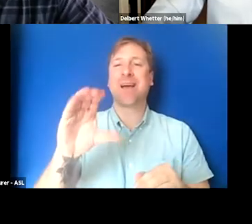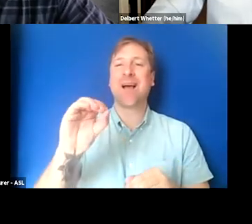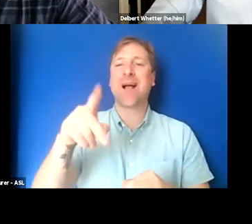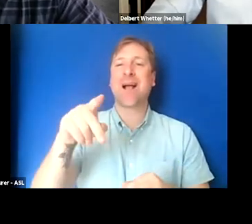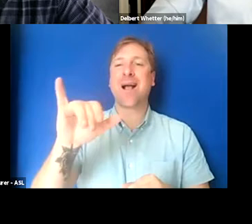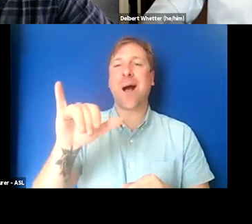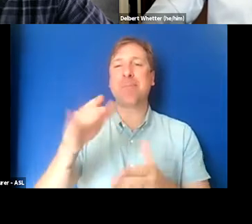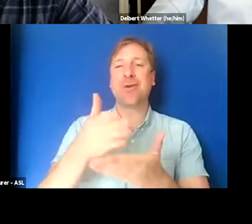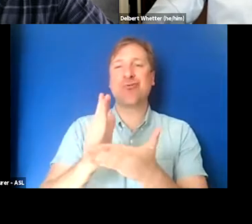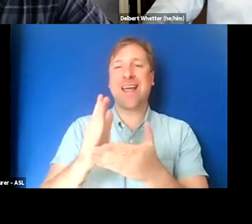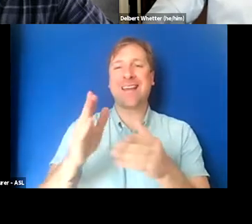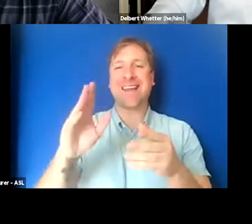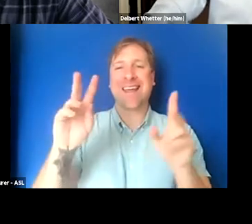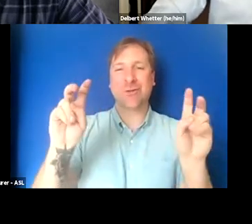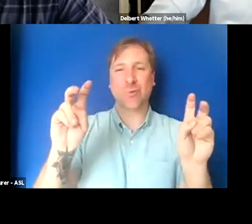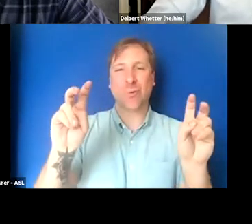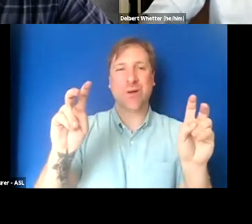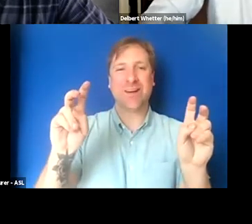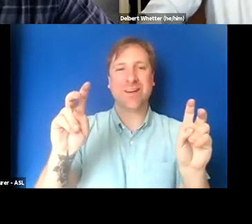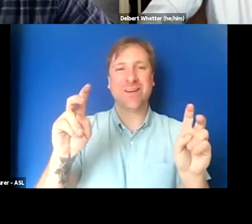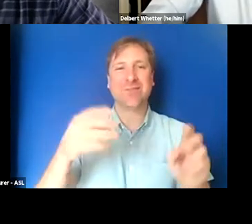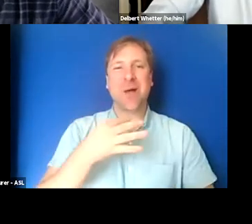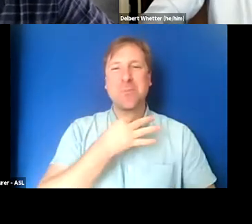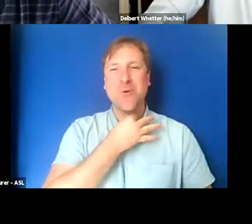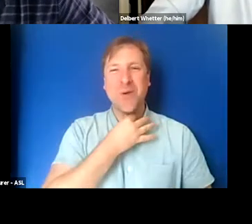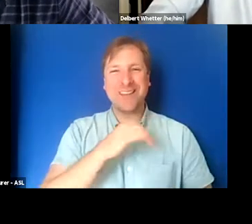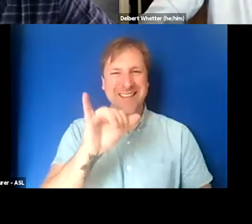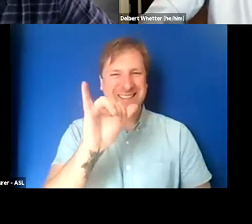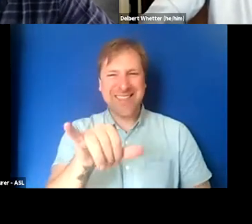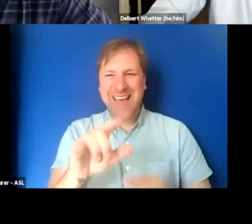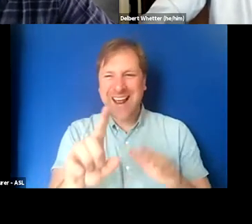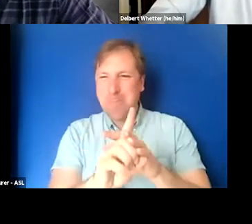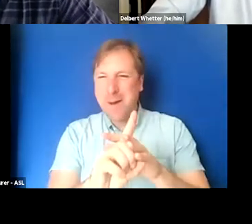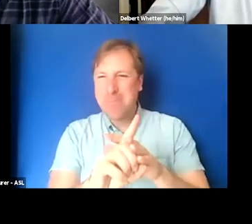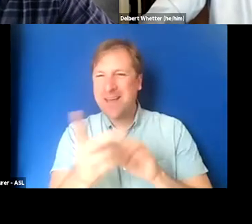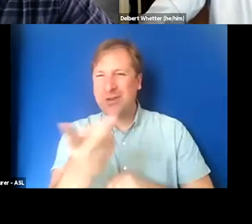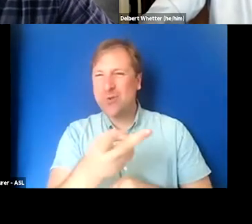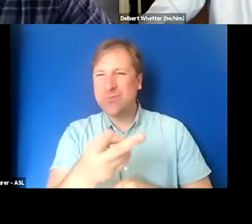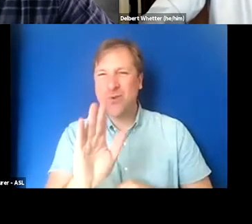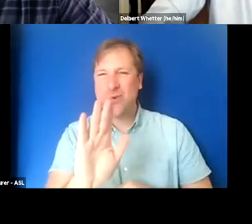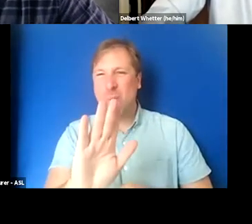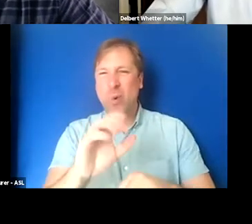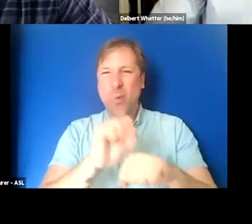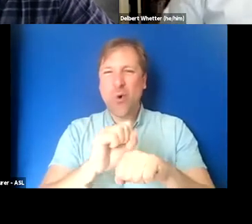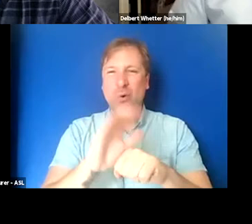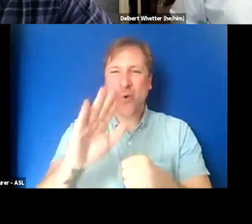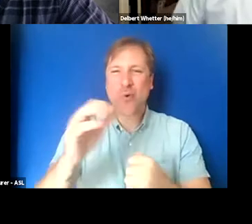And I'm curious whether that has come up in either of your work or advocacy around captions?